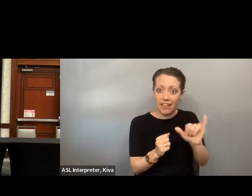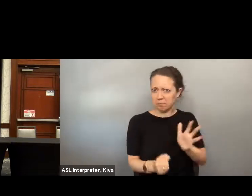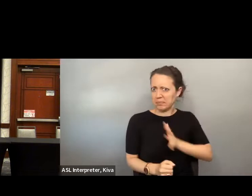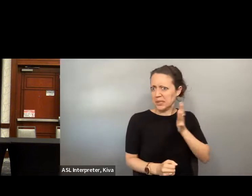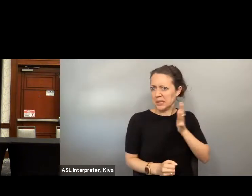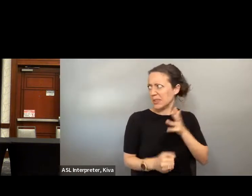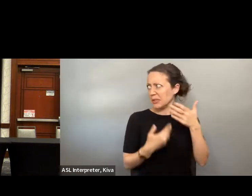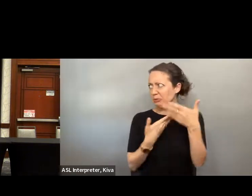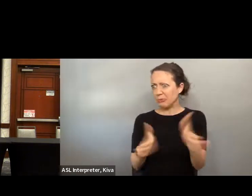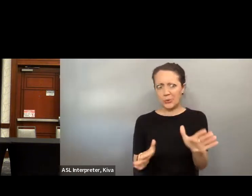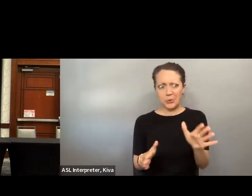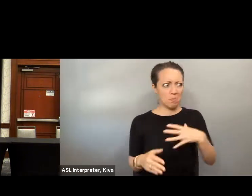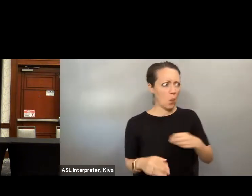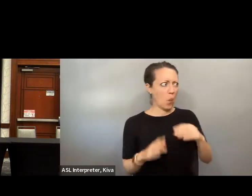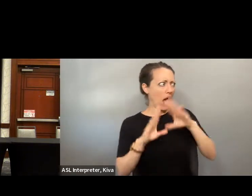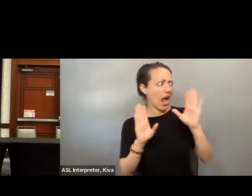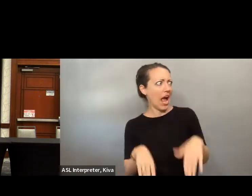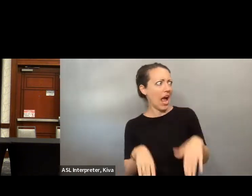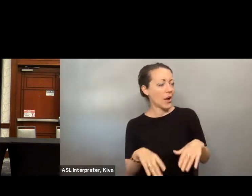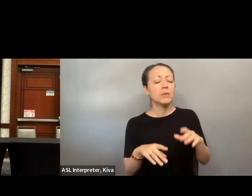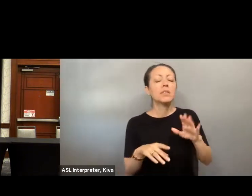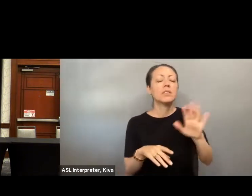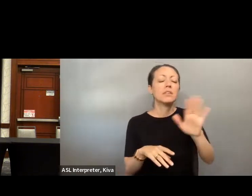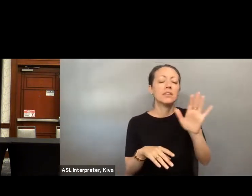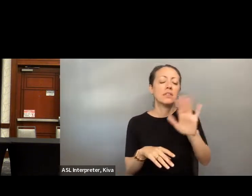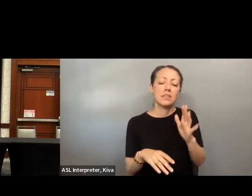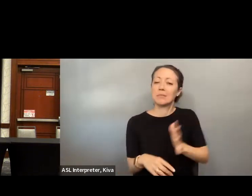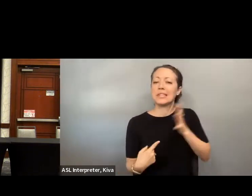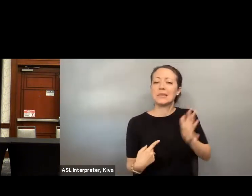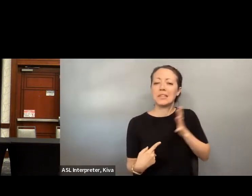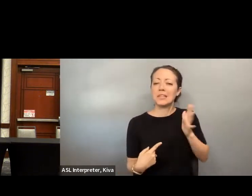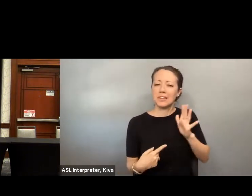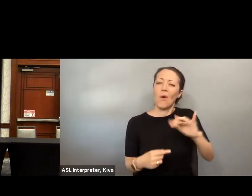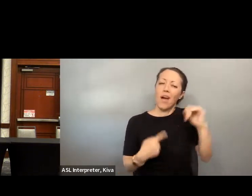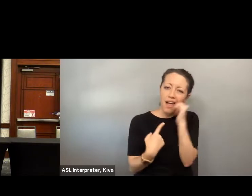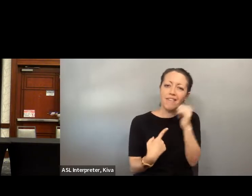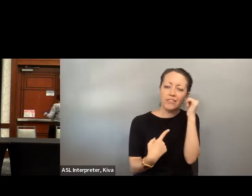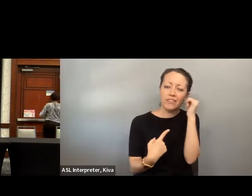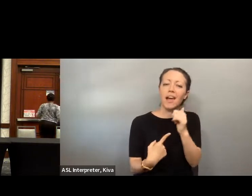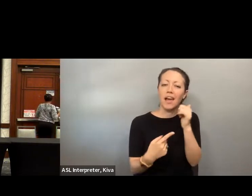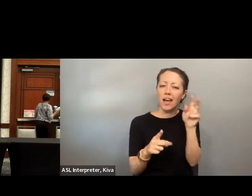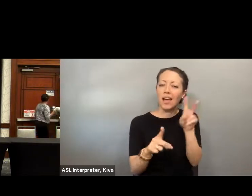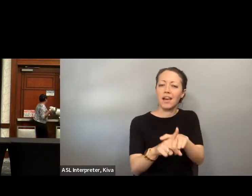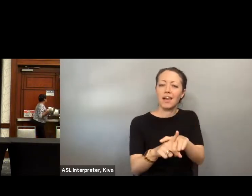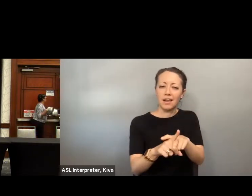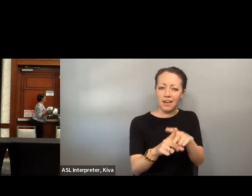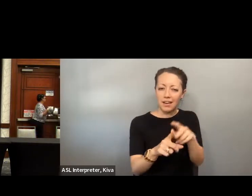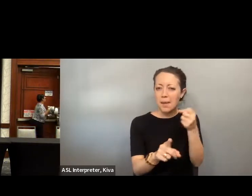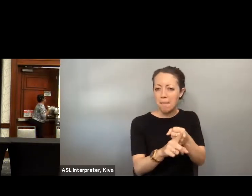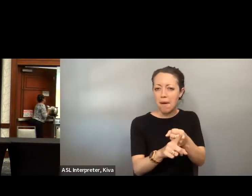Staffer is able to equip her with is that she heard in that ceremonial room that day the stories again that we share, that we hold here in this room today So I want you to know that that moment while we met in the ceremonial room was far from ceremonial but indeed the ceremonial room was far from ceremonial, but indeed, impacted The working is to impact the work. The Vice President and others on her team do to this day?